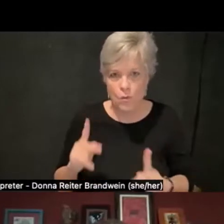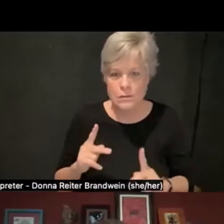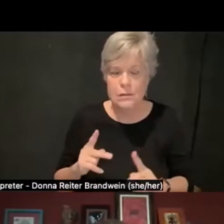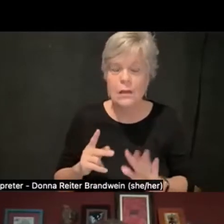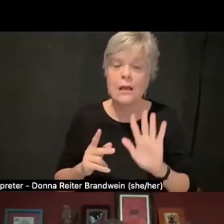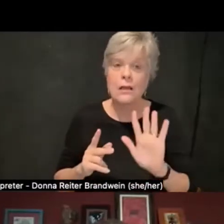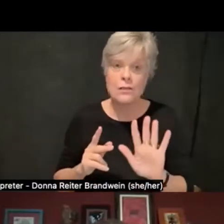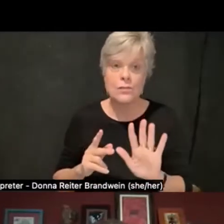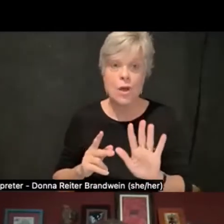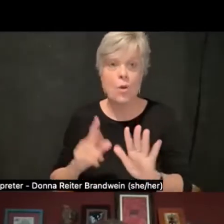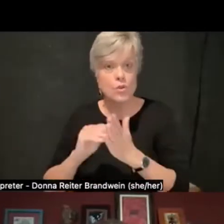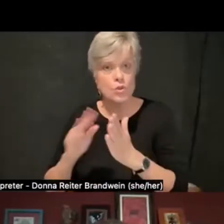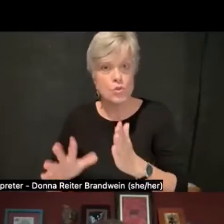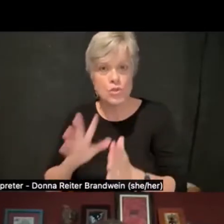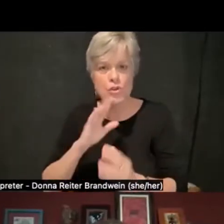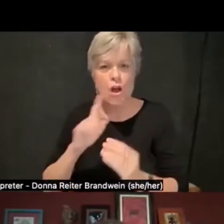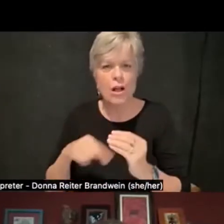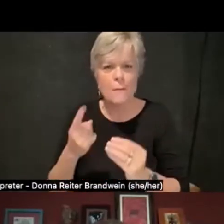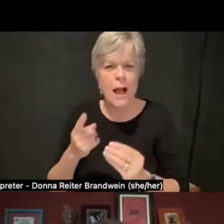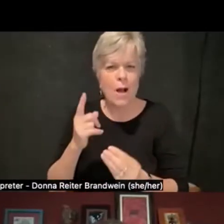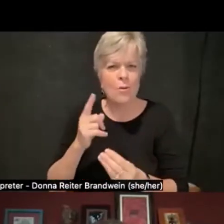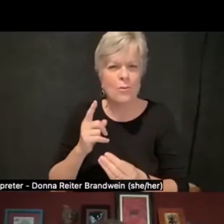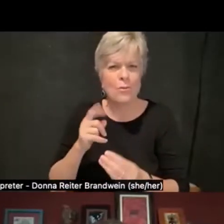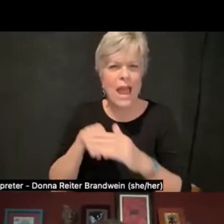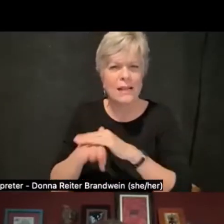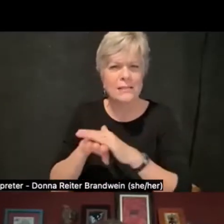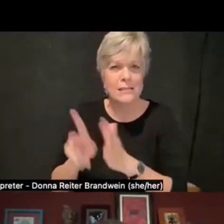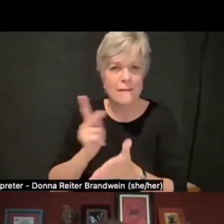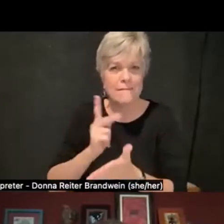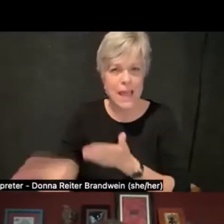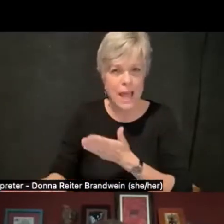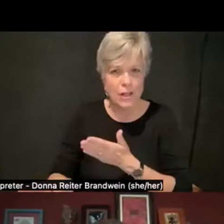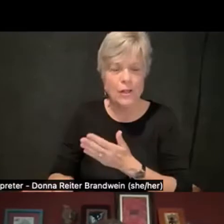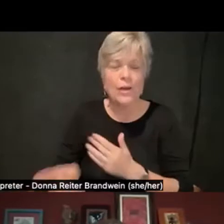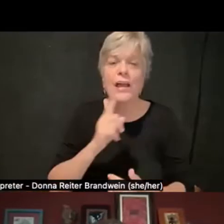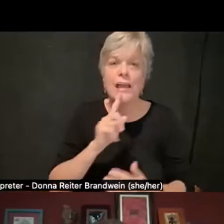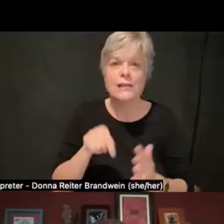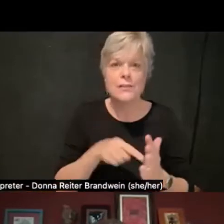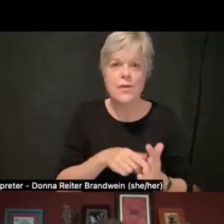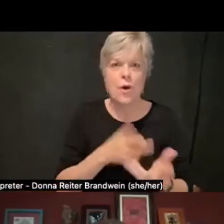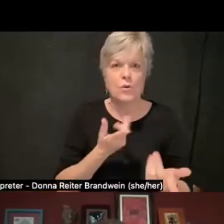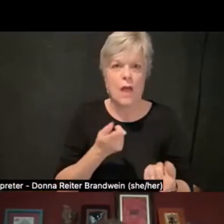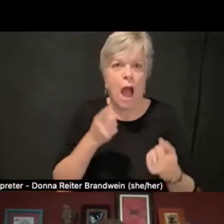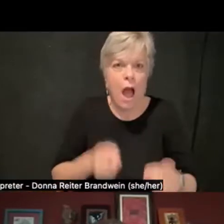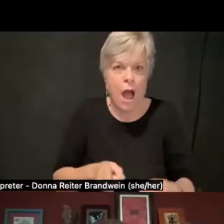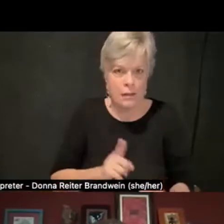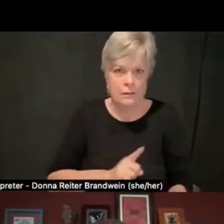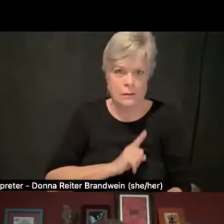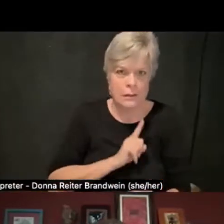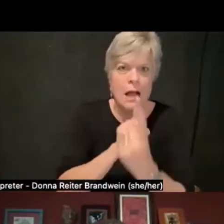would talk about a lot of access failures is those dynamic encounters with staff. So being in a space